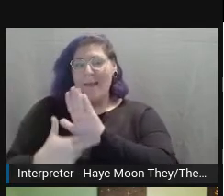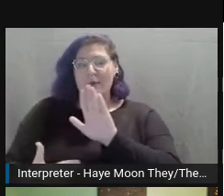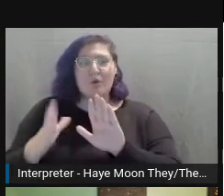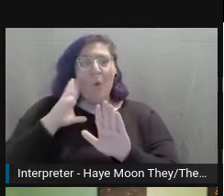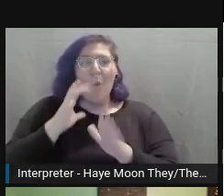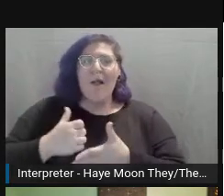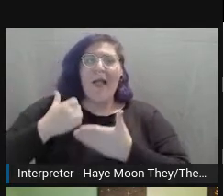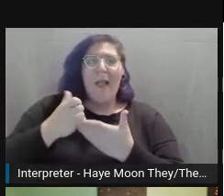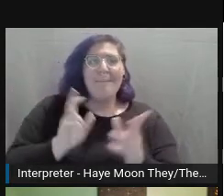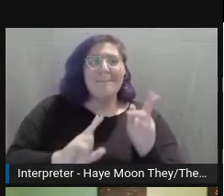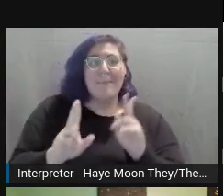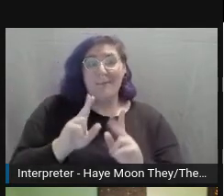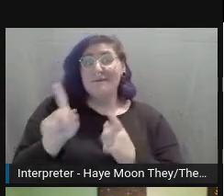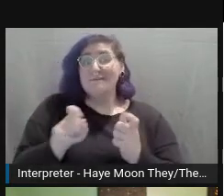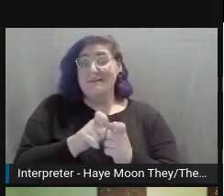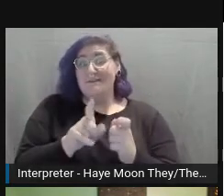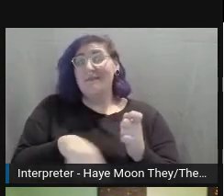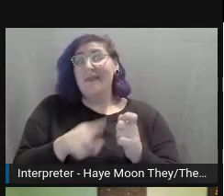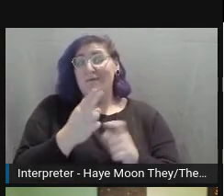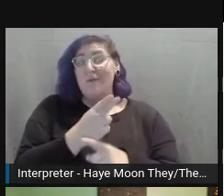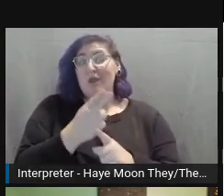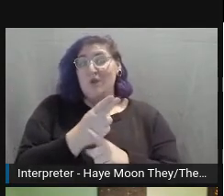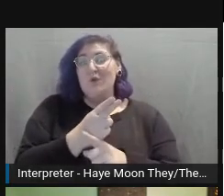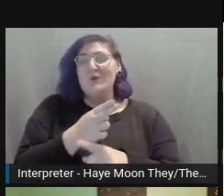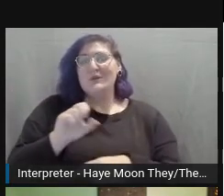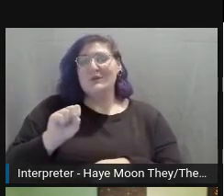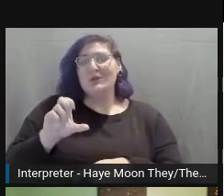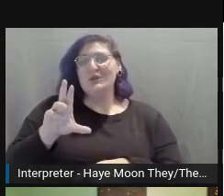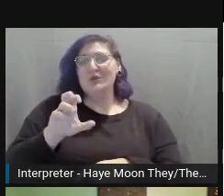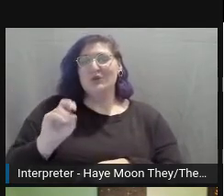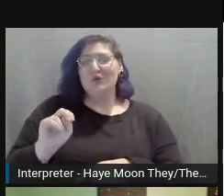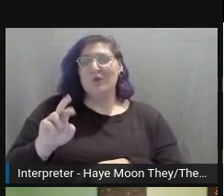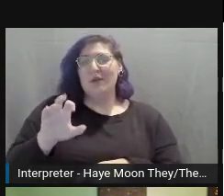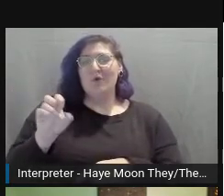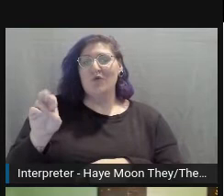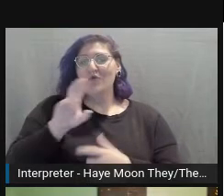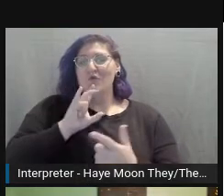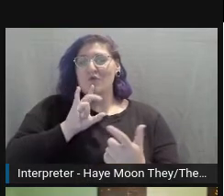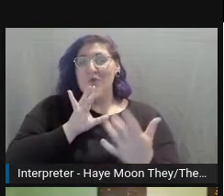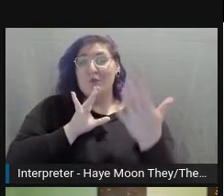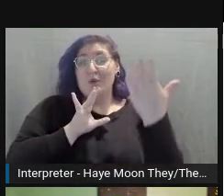so that they can navigate quickly and efficiently to the area that they're wanting to get to.